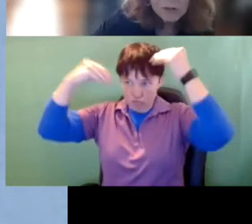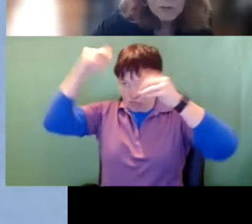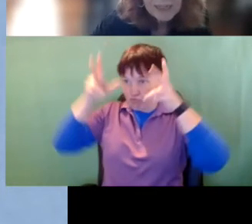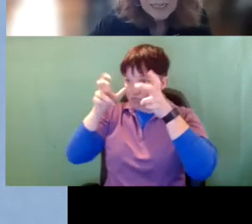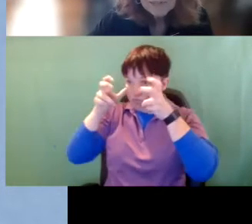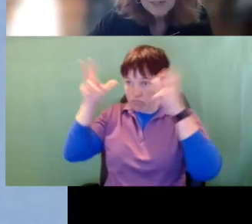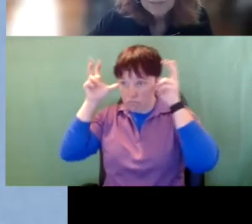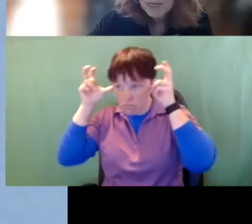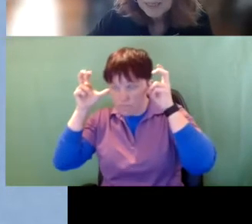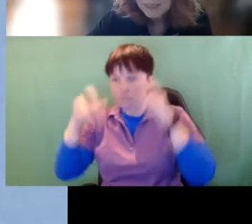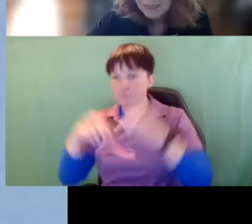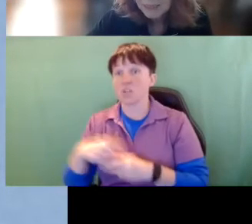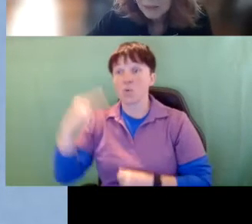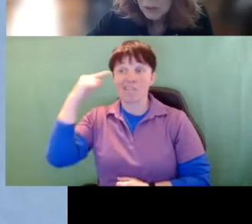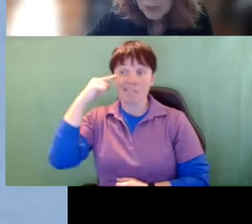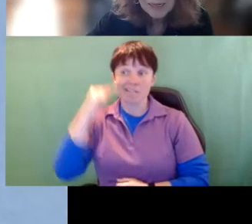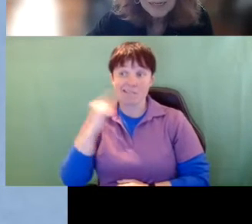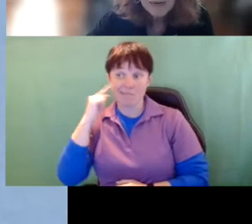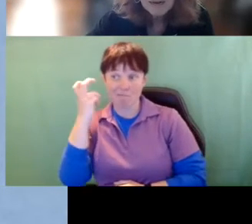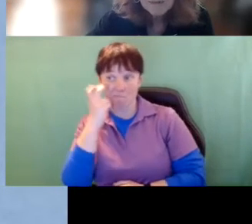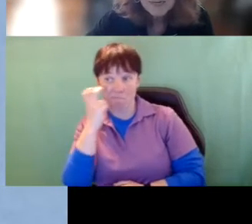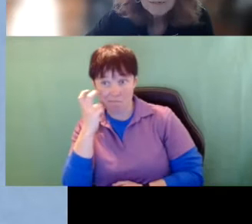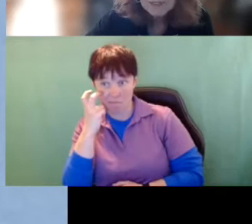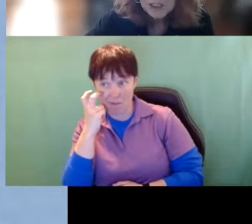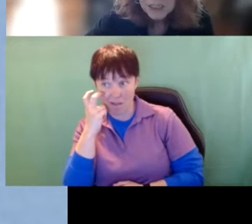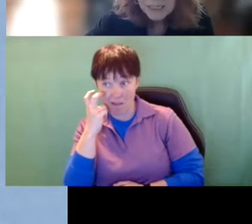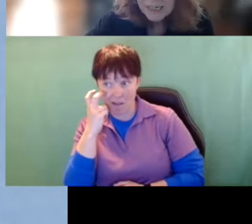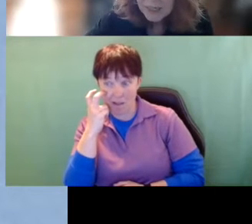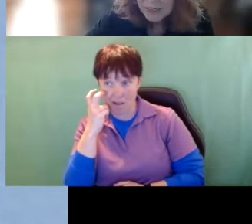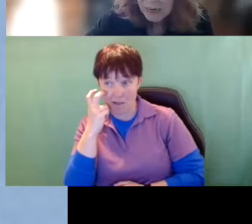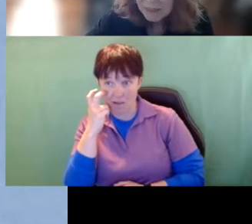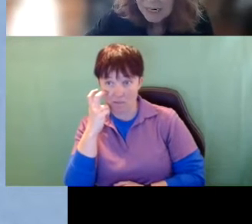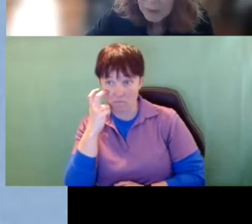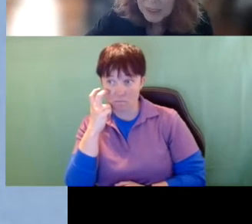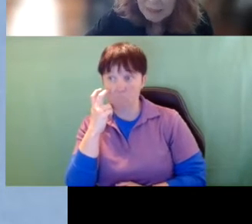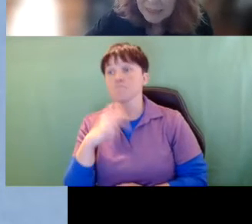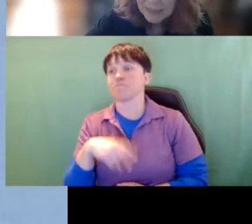So if we think of deaf blindness or we think of vision and hearing loss. Now we can think